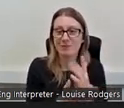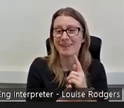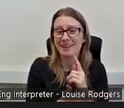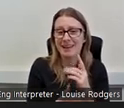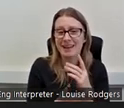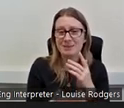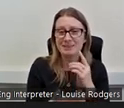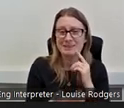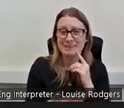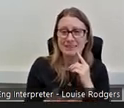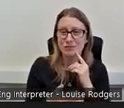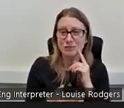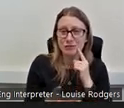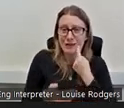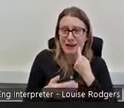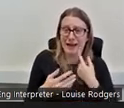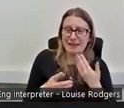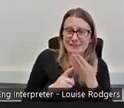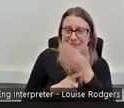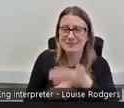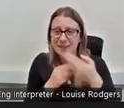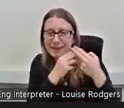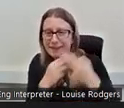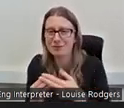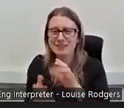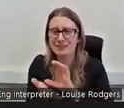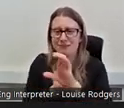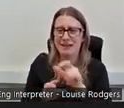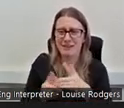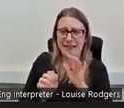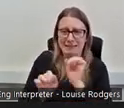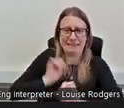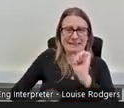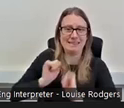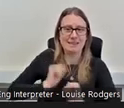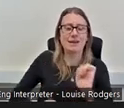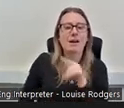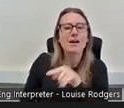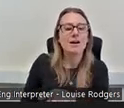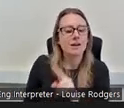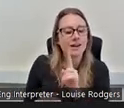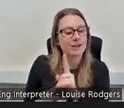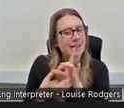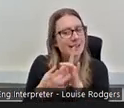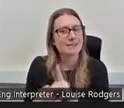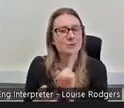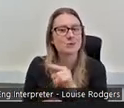I was really apprehensive about going there and I think that comes down to that term heritage,